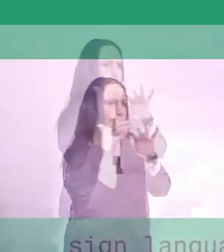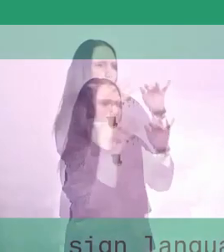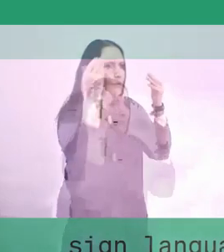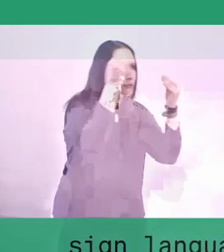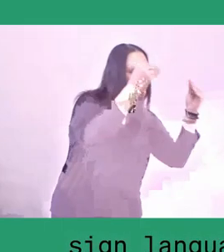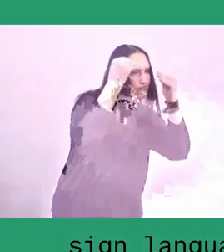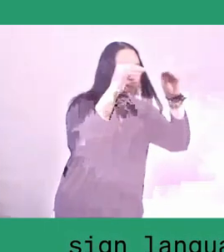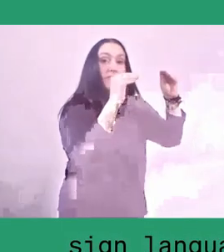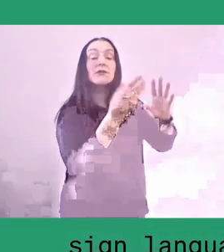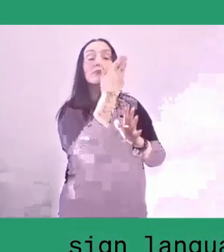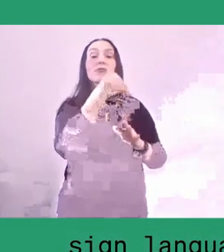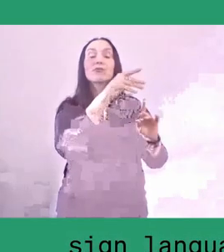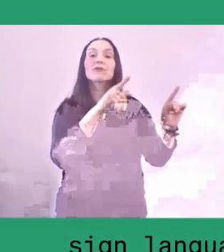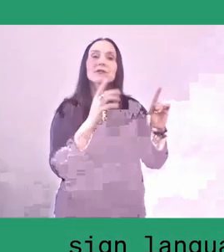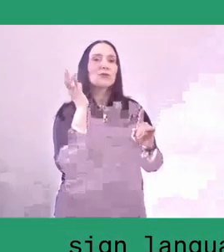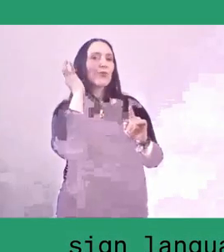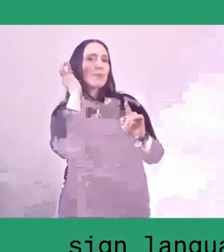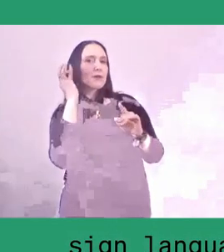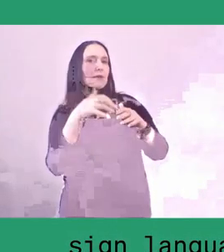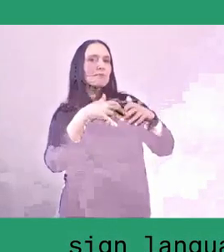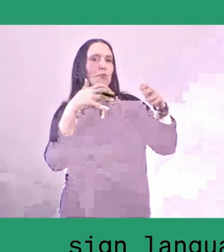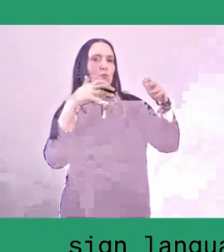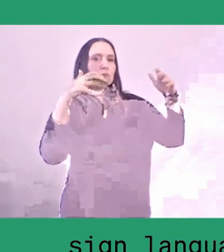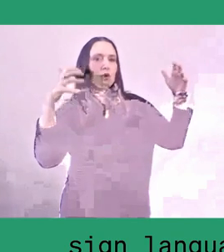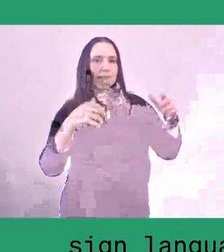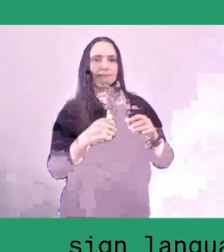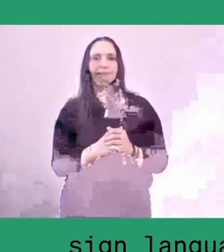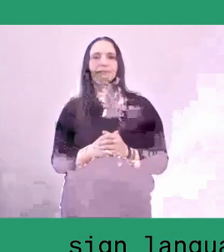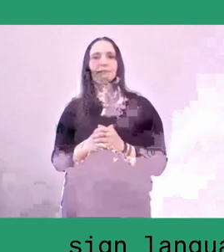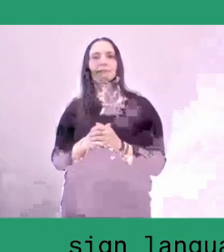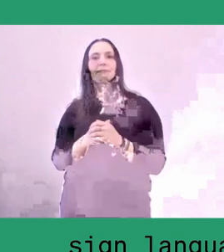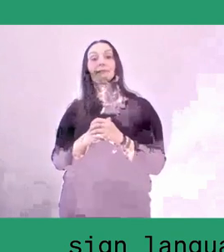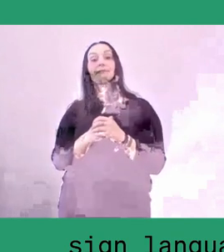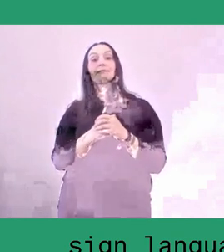I need to add to what Melani just said about the women leaders.